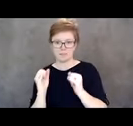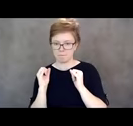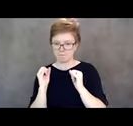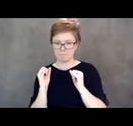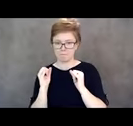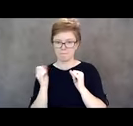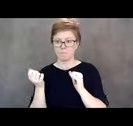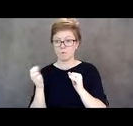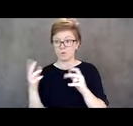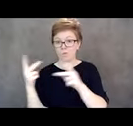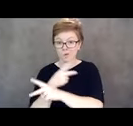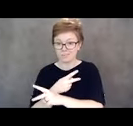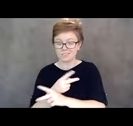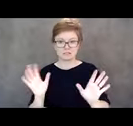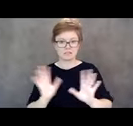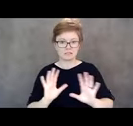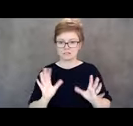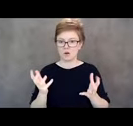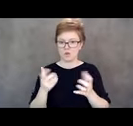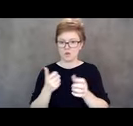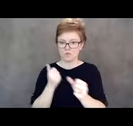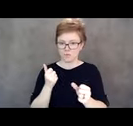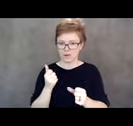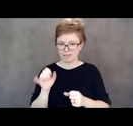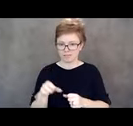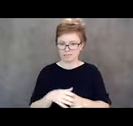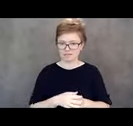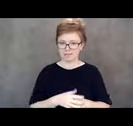and they'll be able to share their story and their experience.